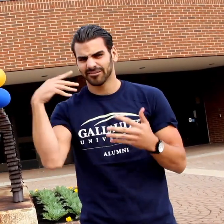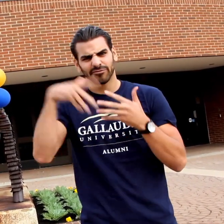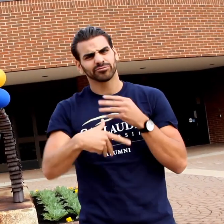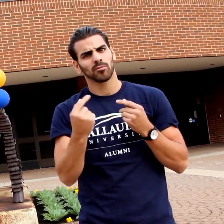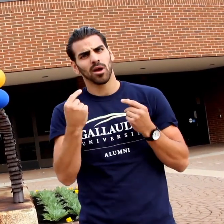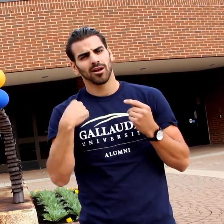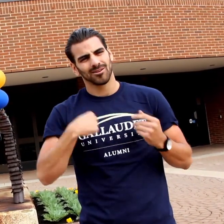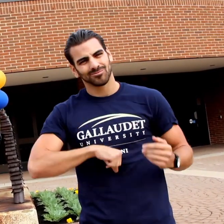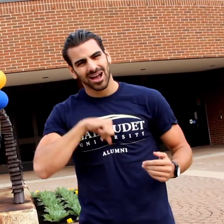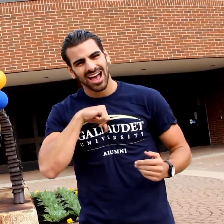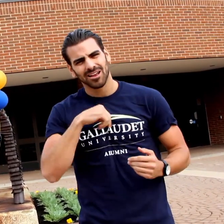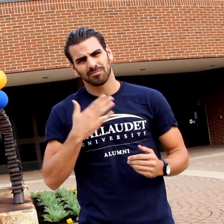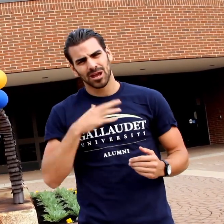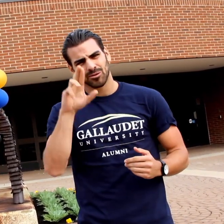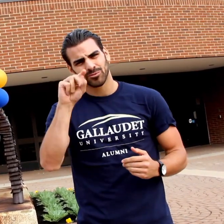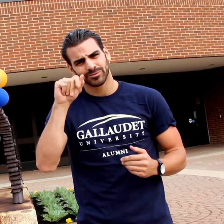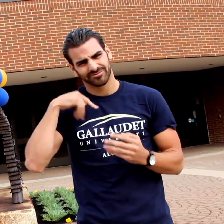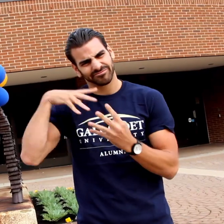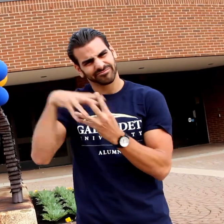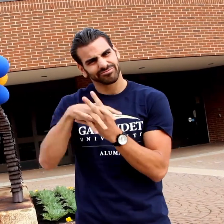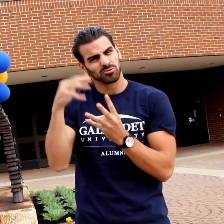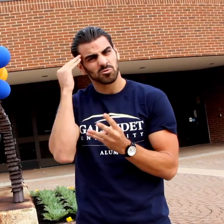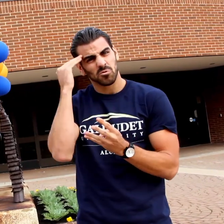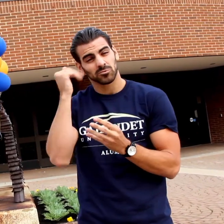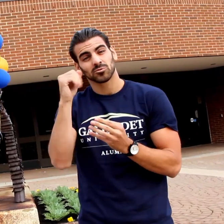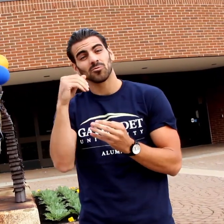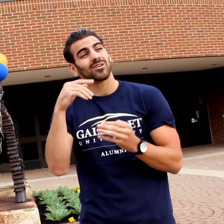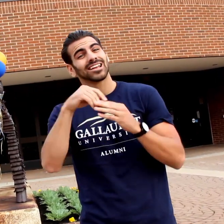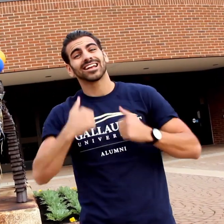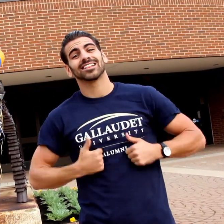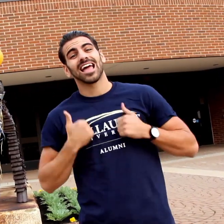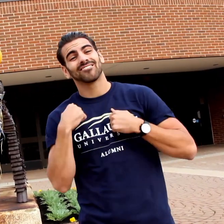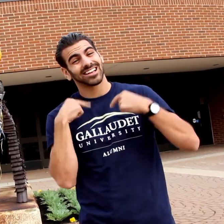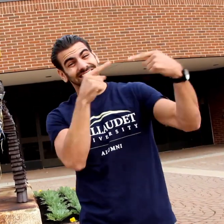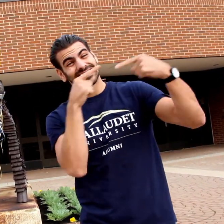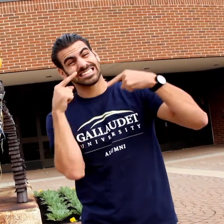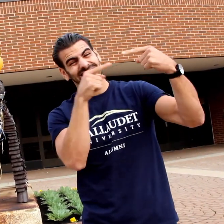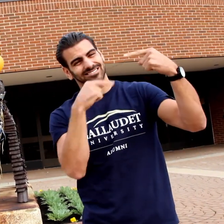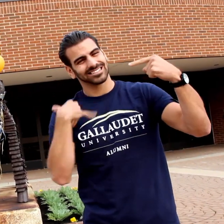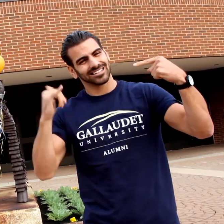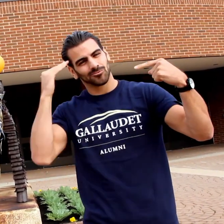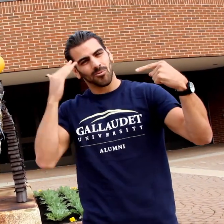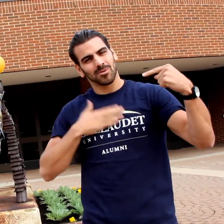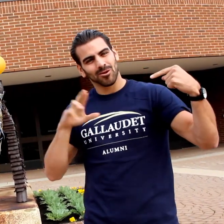My time at Gallaudet instilled a sense of pride and deep roots. When life has challenges,